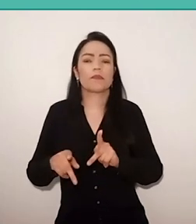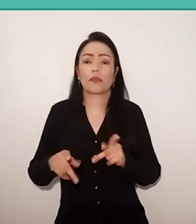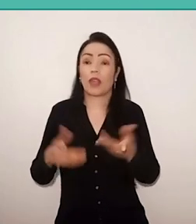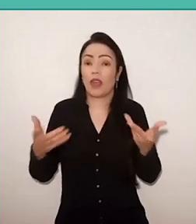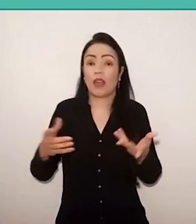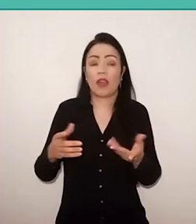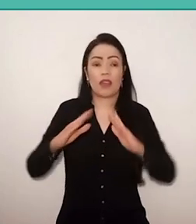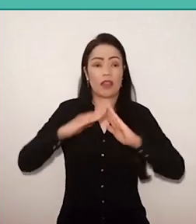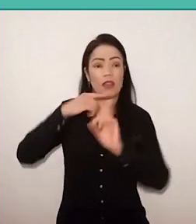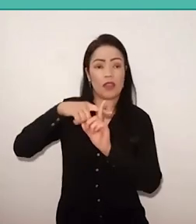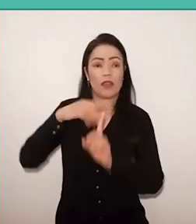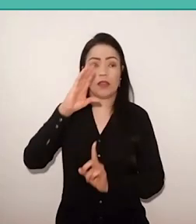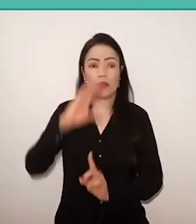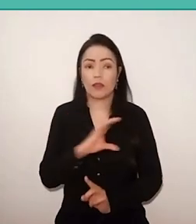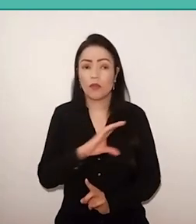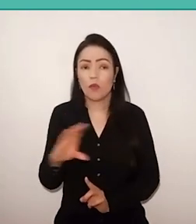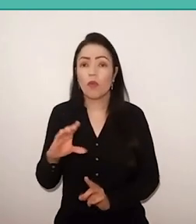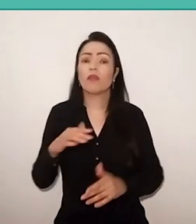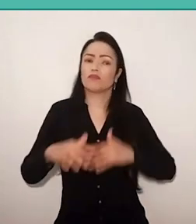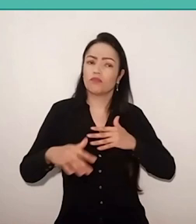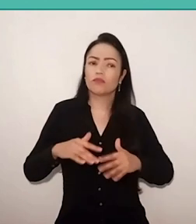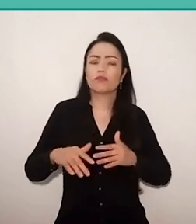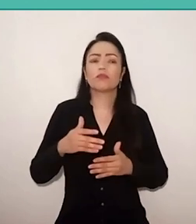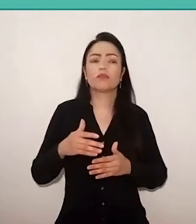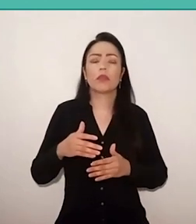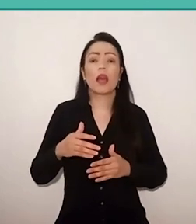Paulo militated doing jobs of literacy,